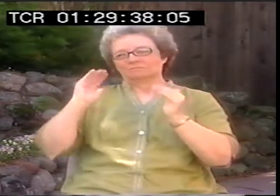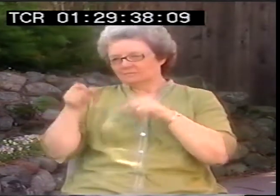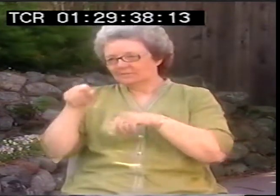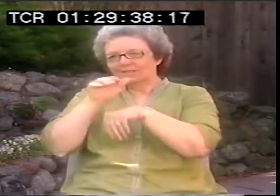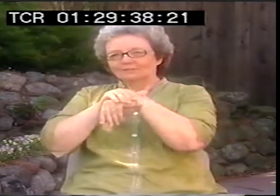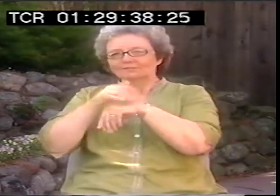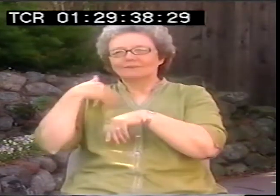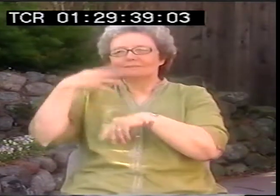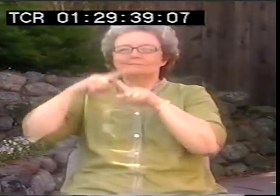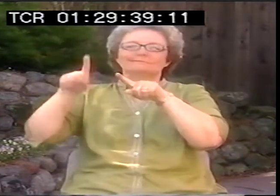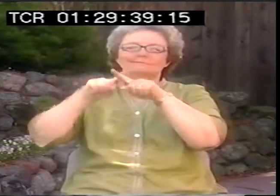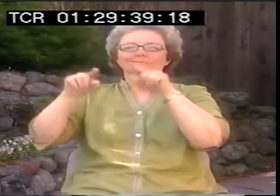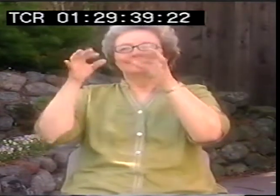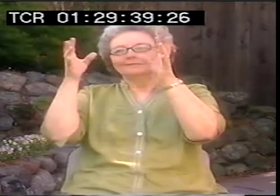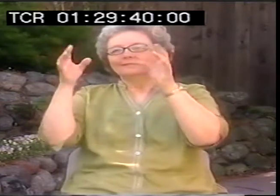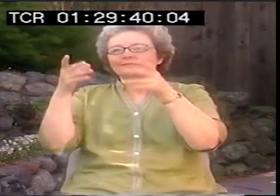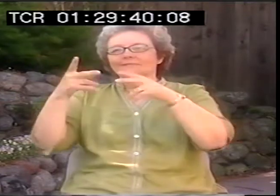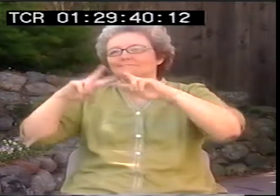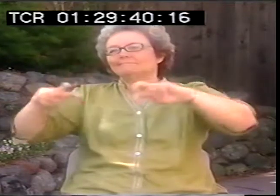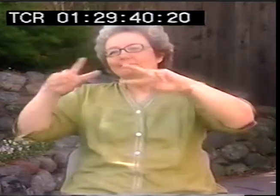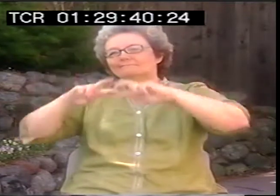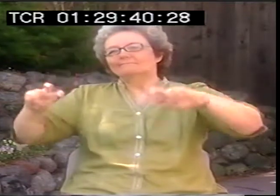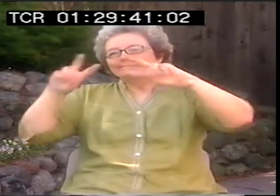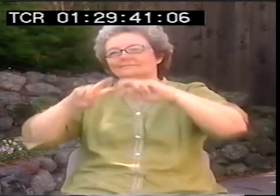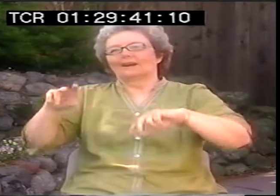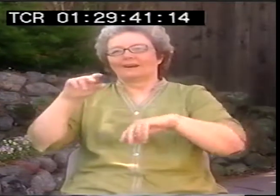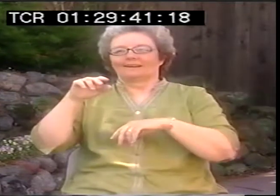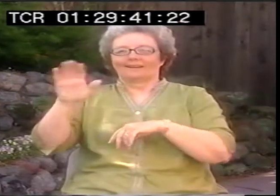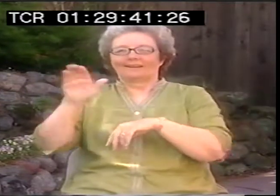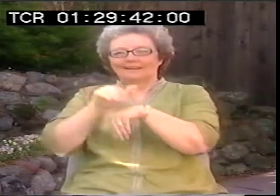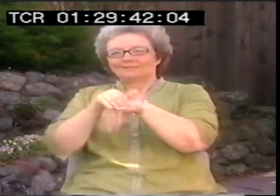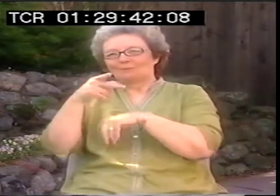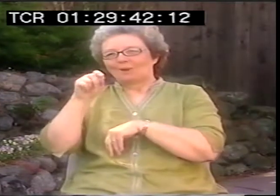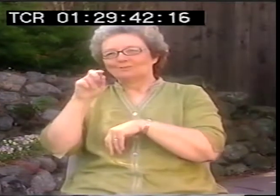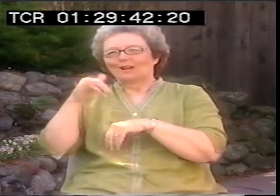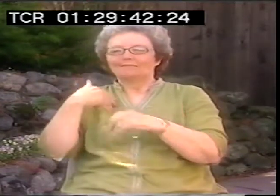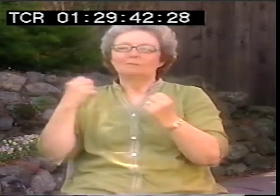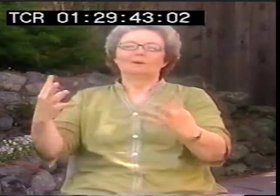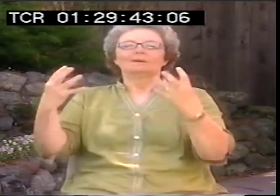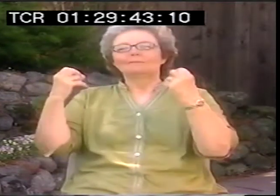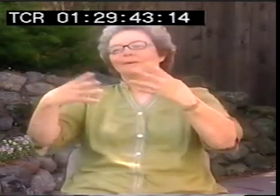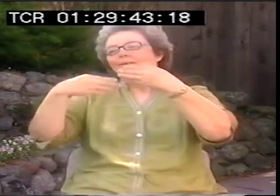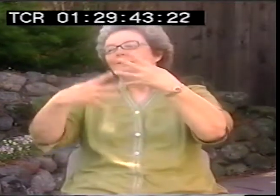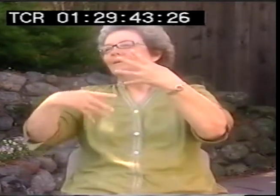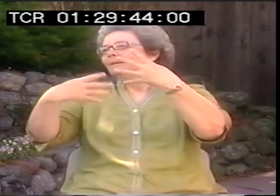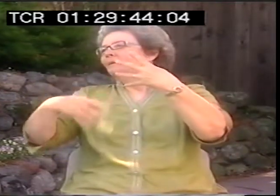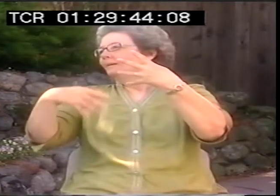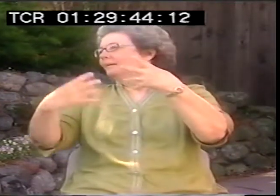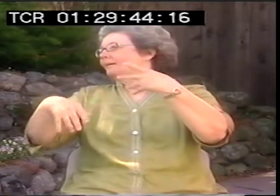And I had done a comparison of English poetry and doing a lot of analyzation of that